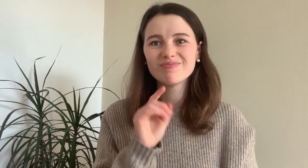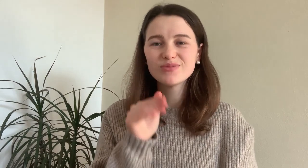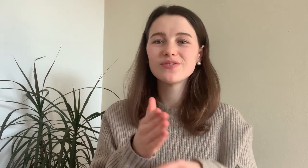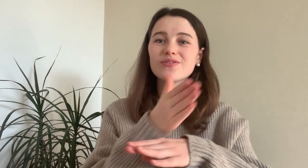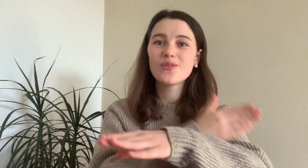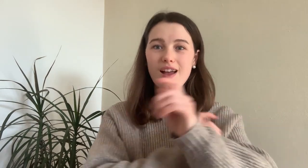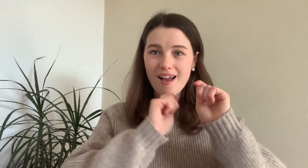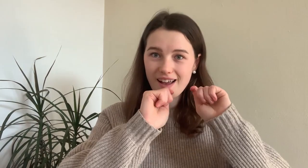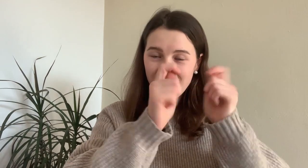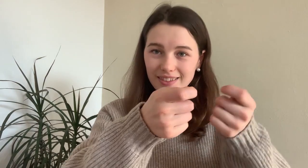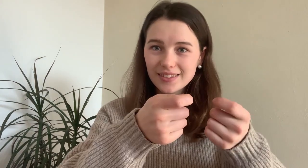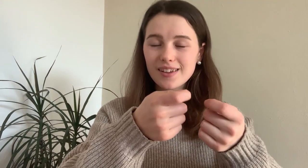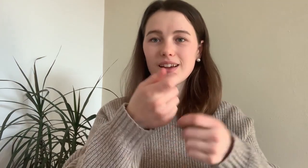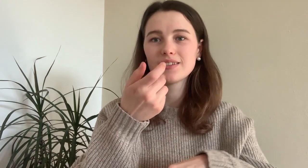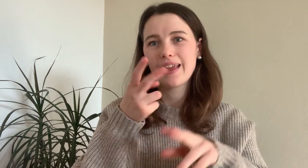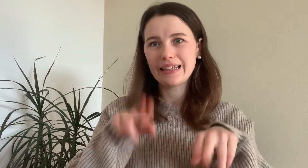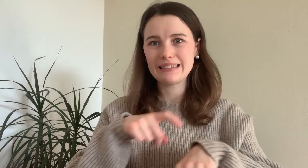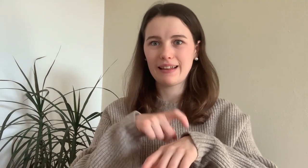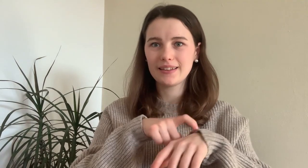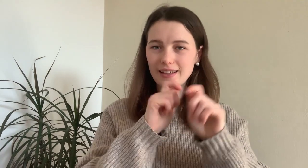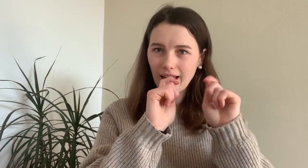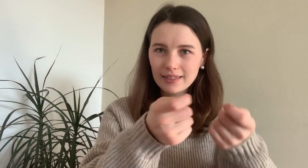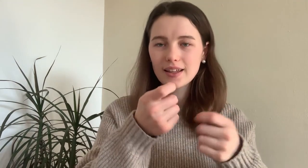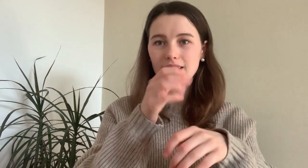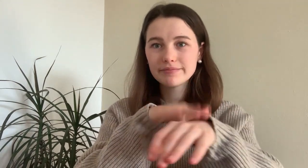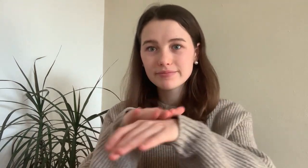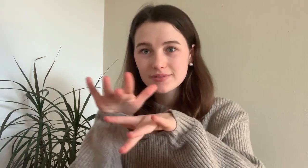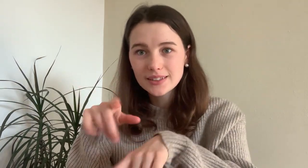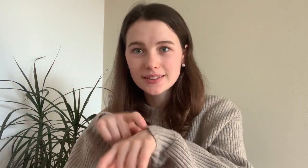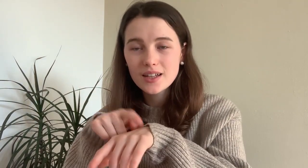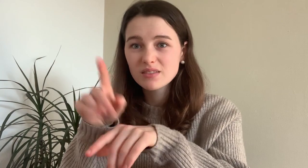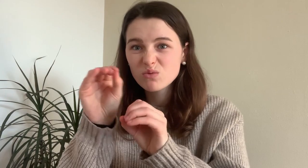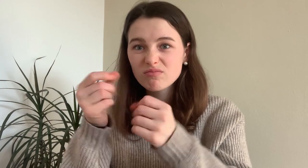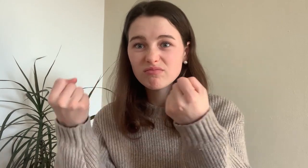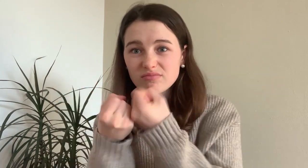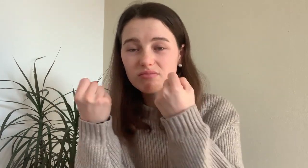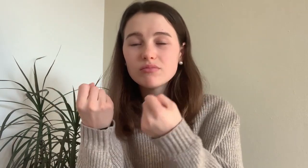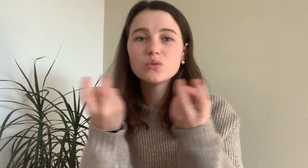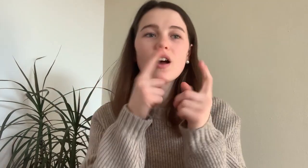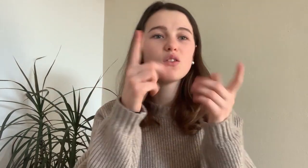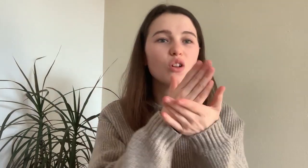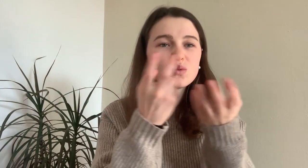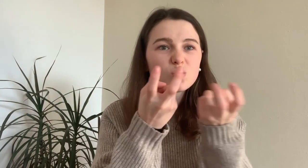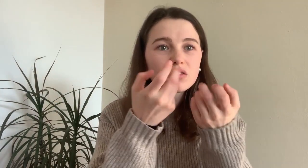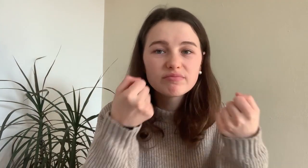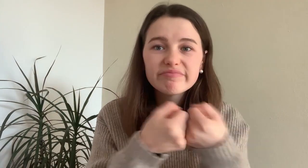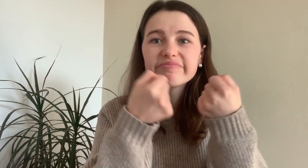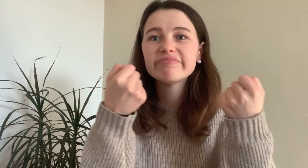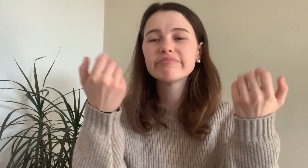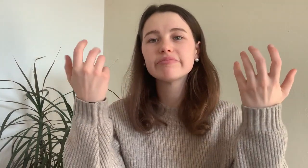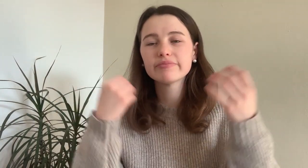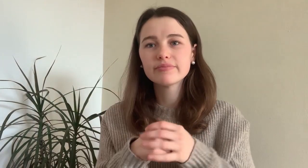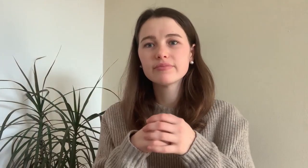You have to book an interpreter in advance and in time. Tell them the time and maybe there is no one available at that moment, so you have to search for another one...